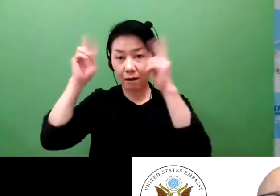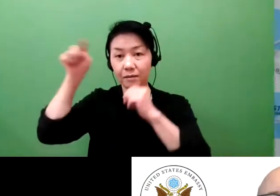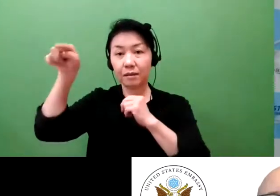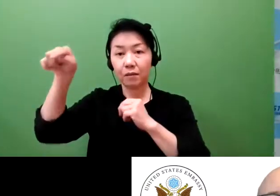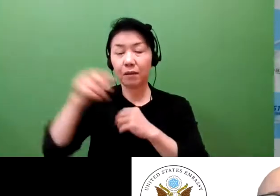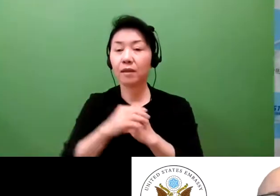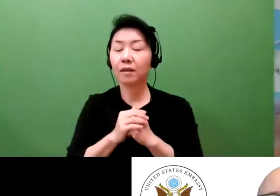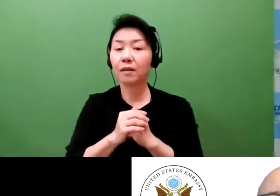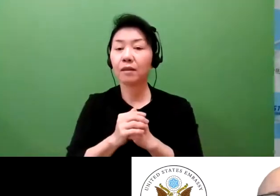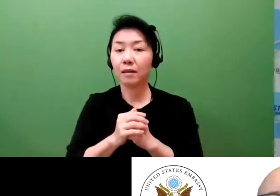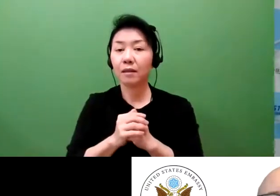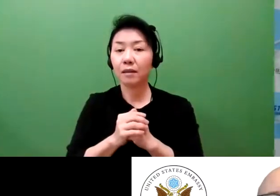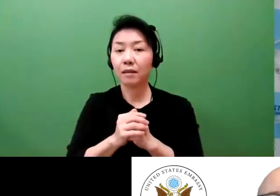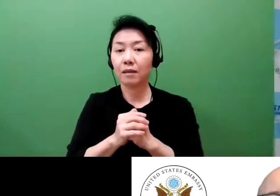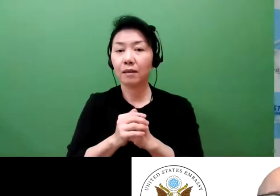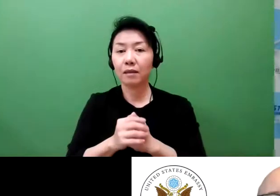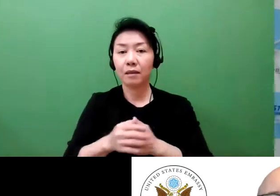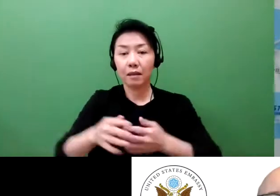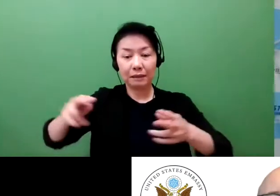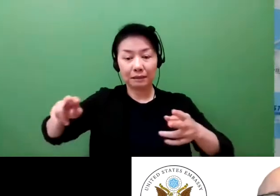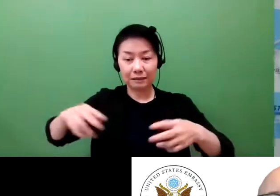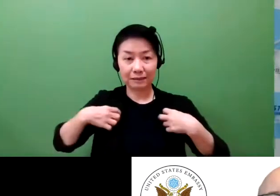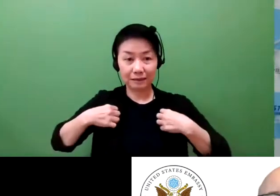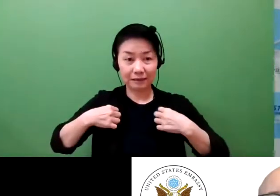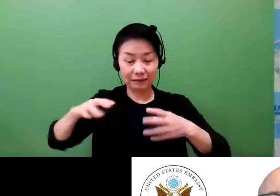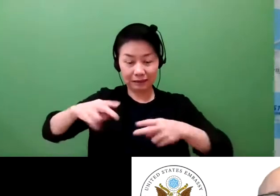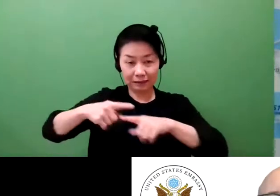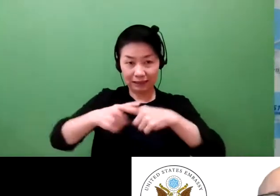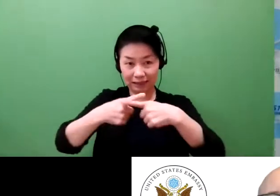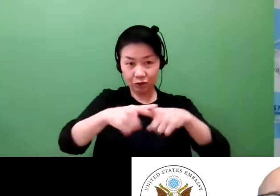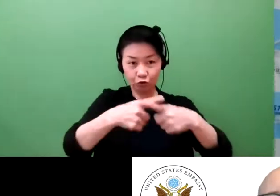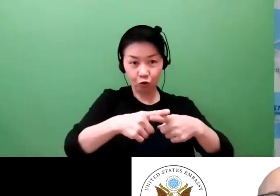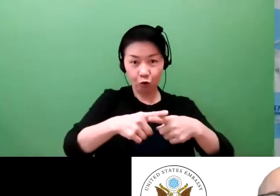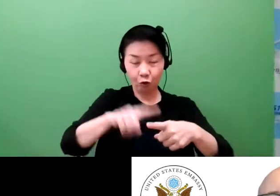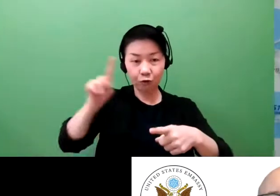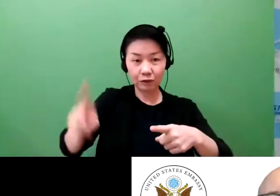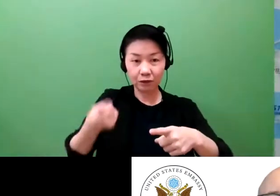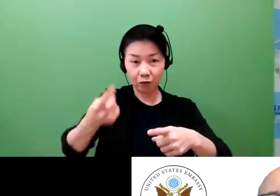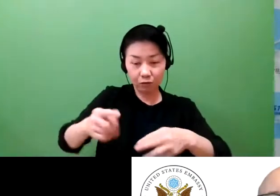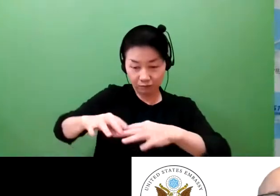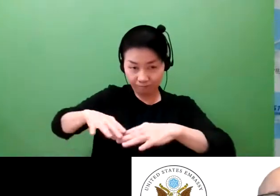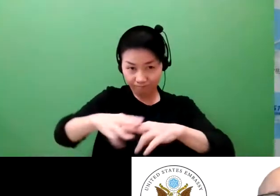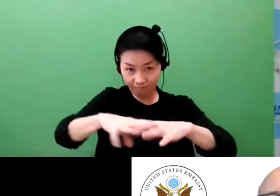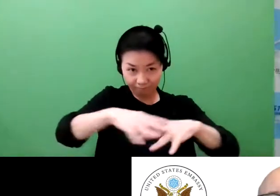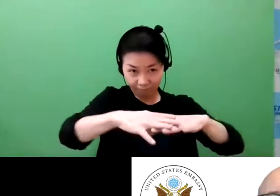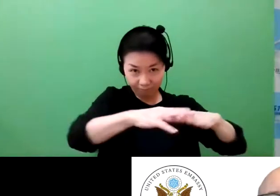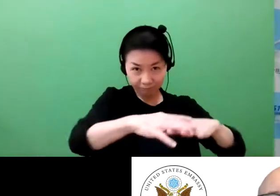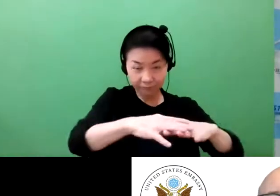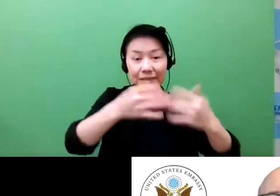been introduced in Nikkei. And they have the knitting machine, and they are listed today.